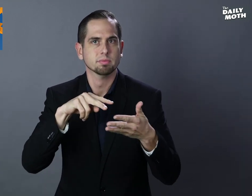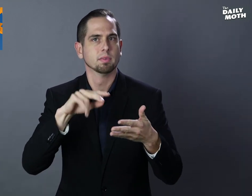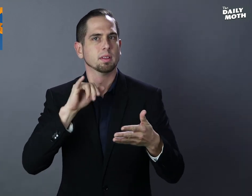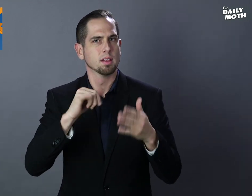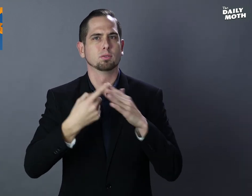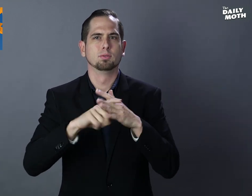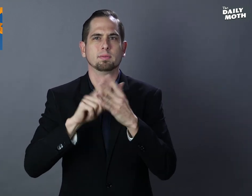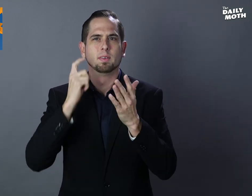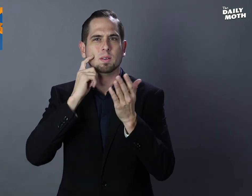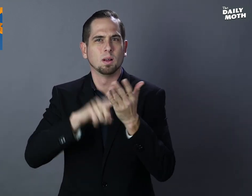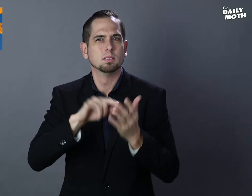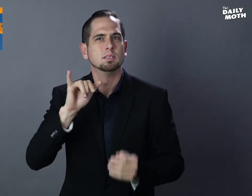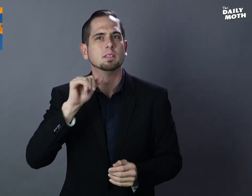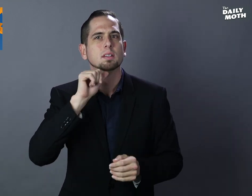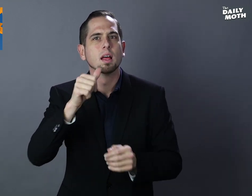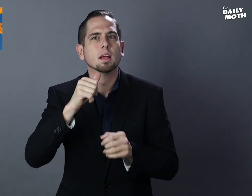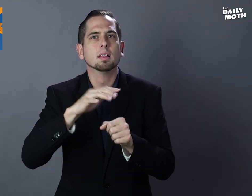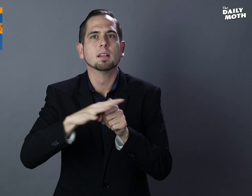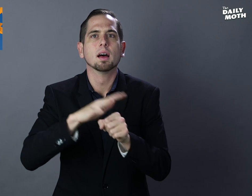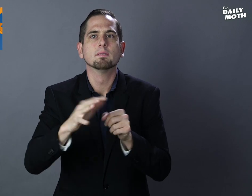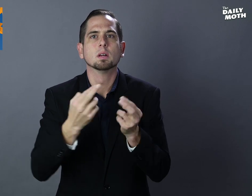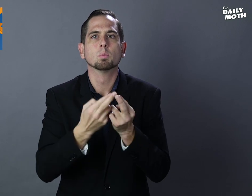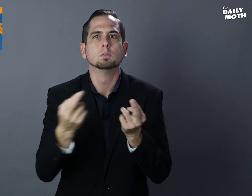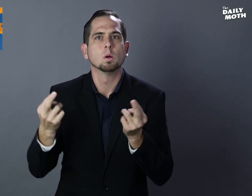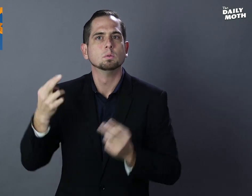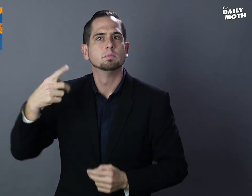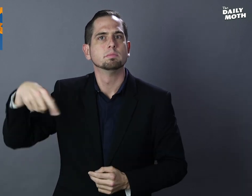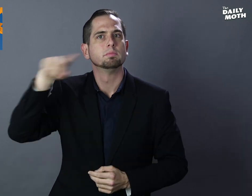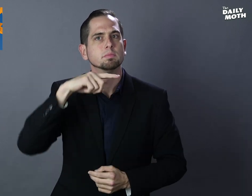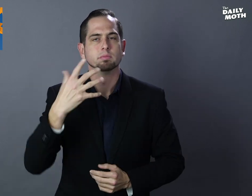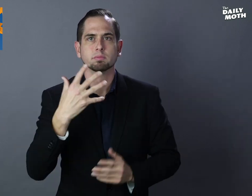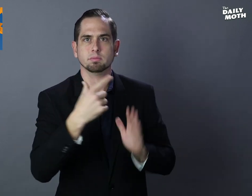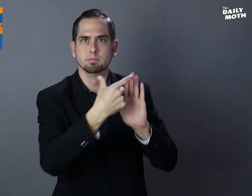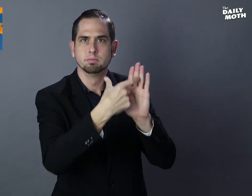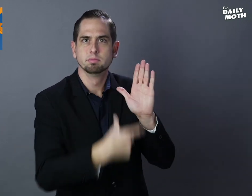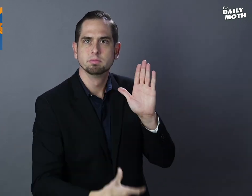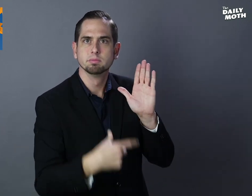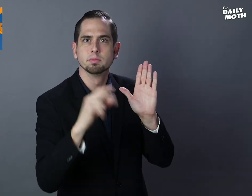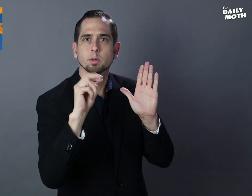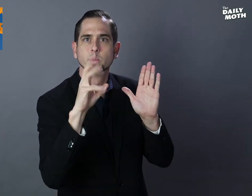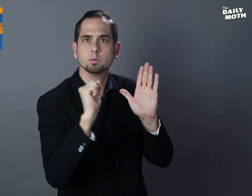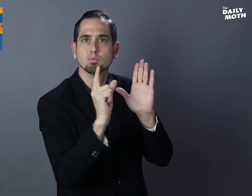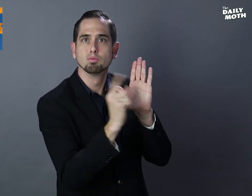I saw that there were not enough resources to bring out the news